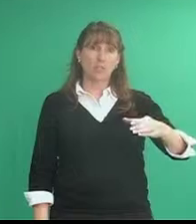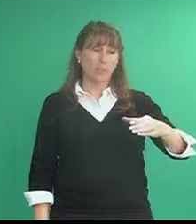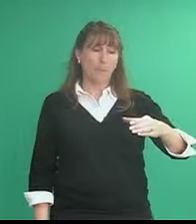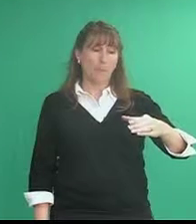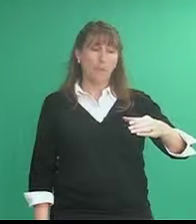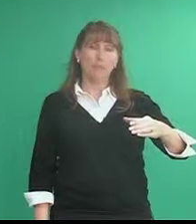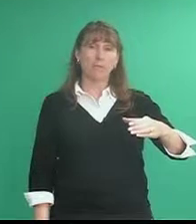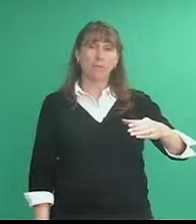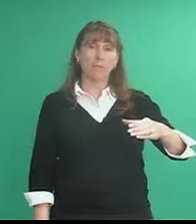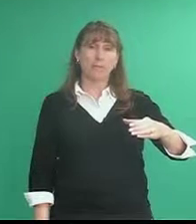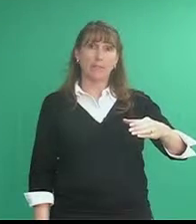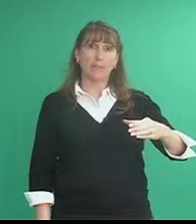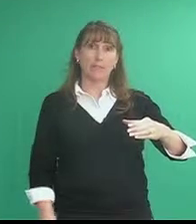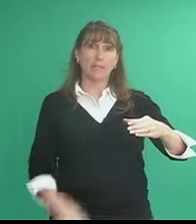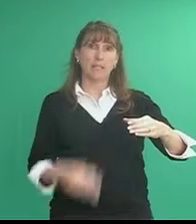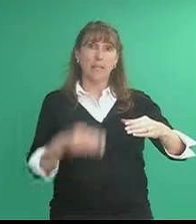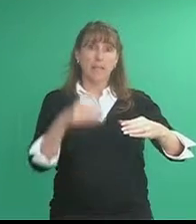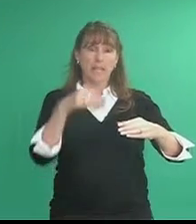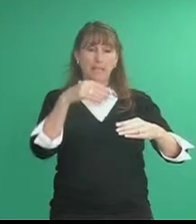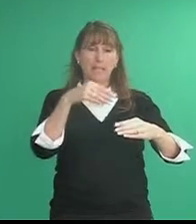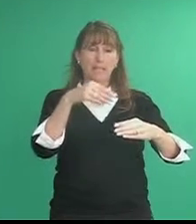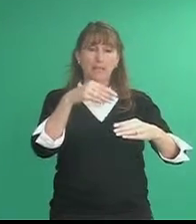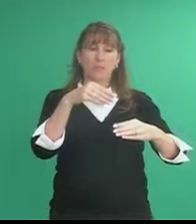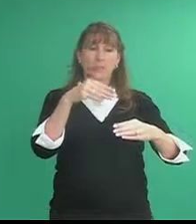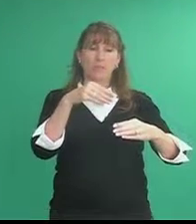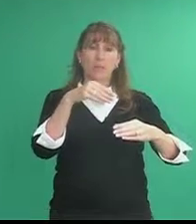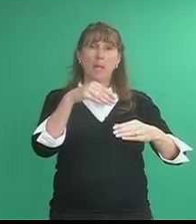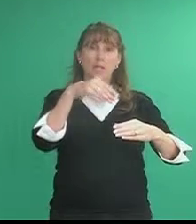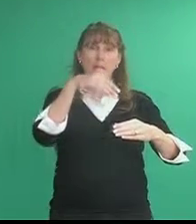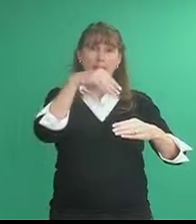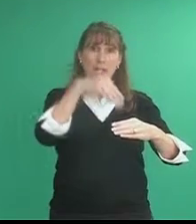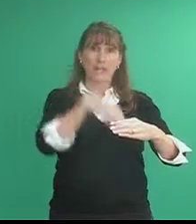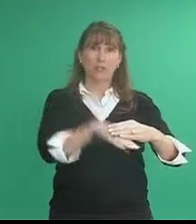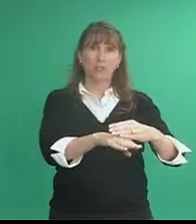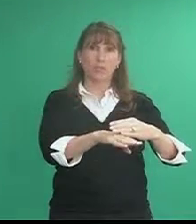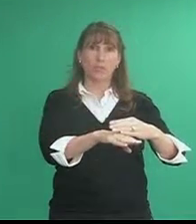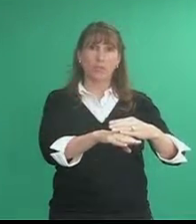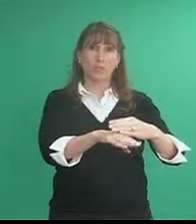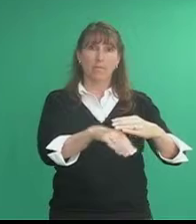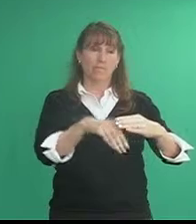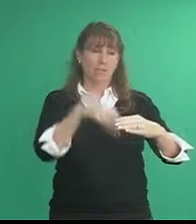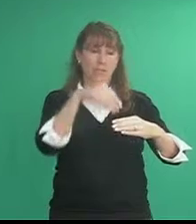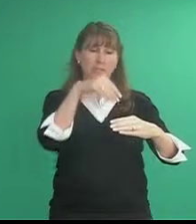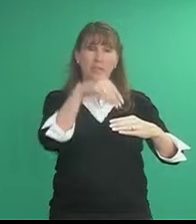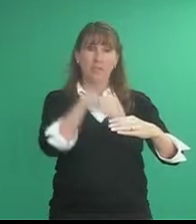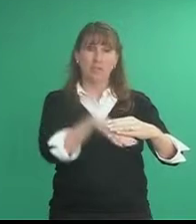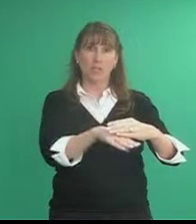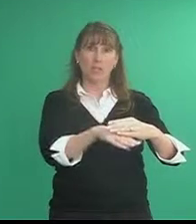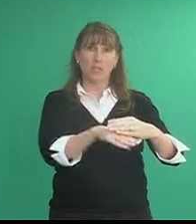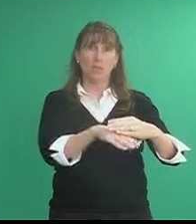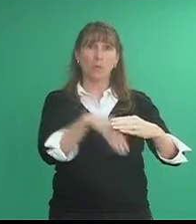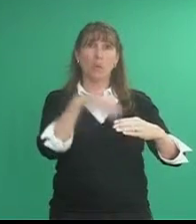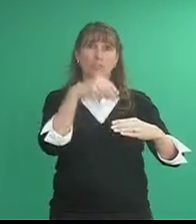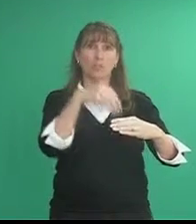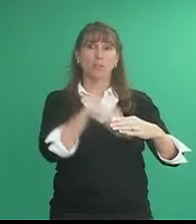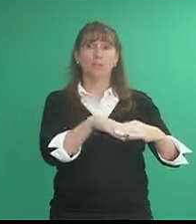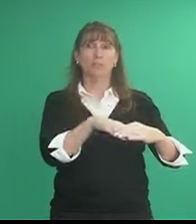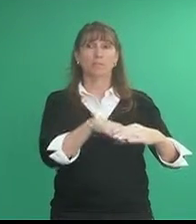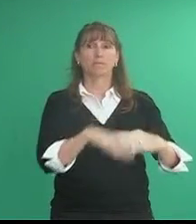palm faces left to right and then your dominant hand enters the C handshape so enter